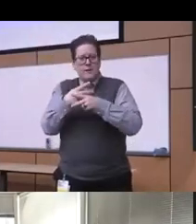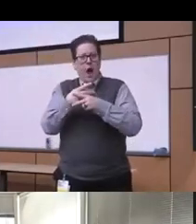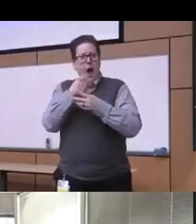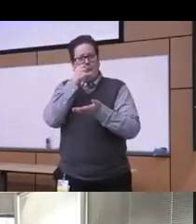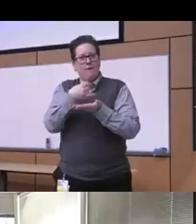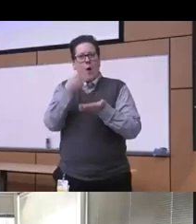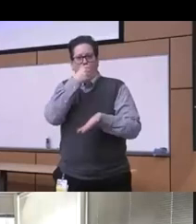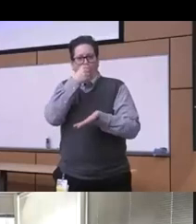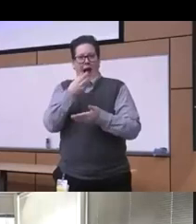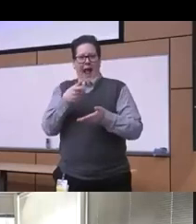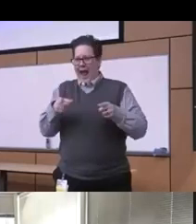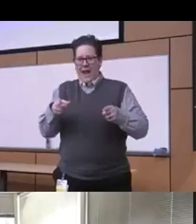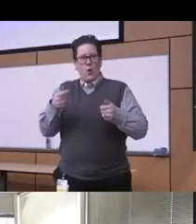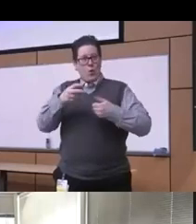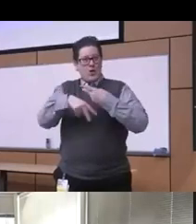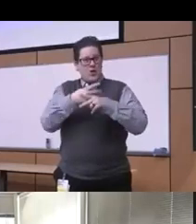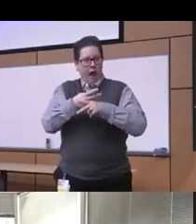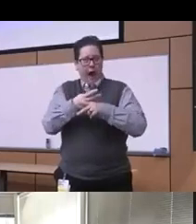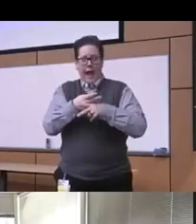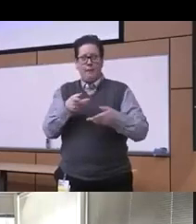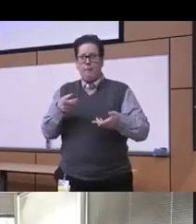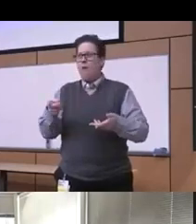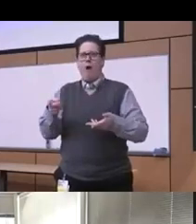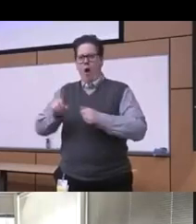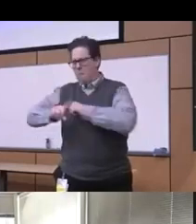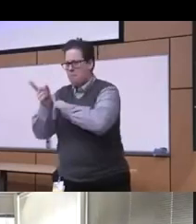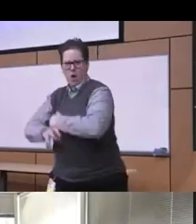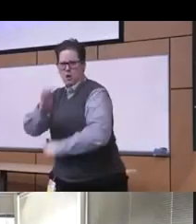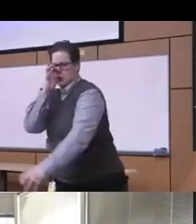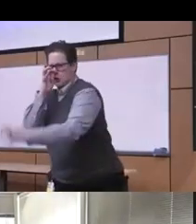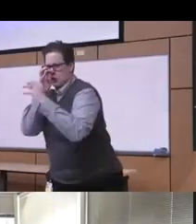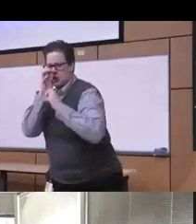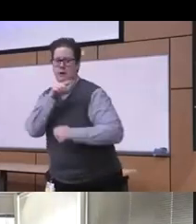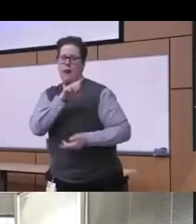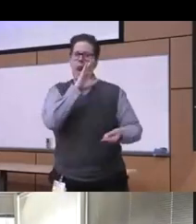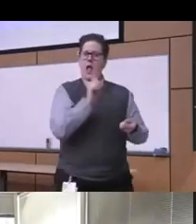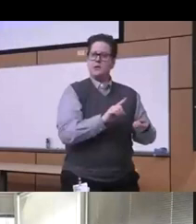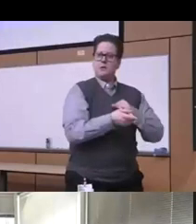was used you know that people were really an away sentence and you know who did that affect